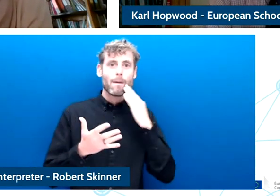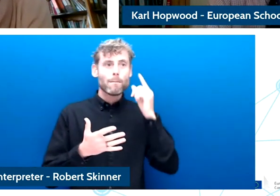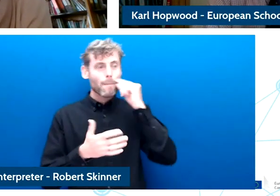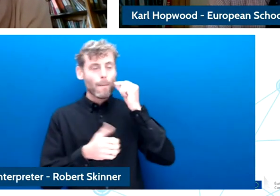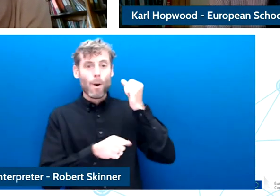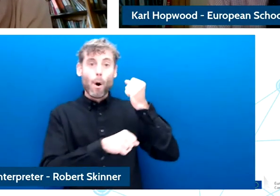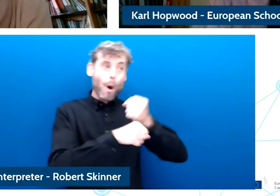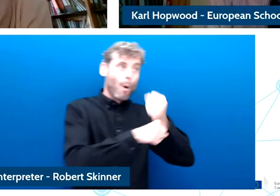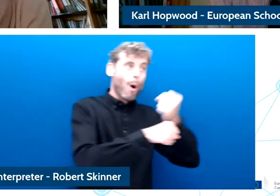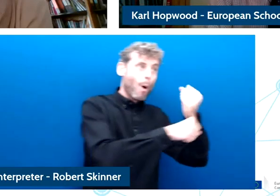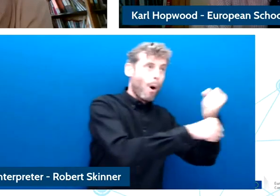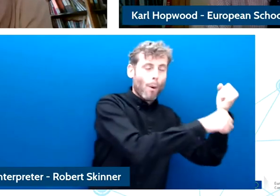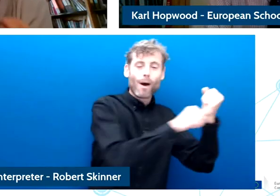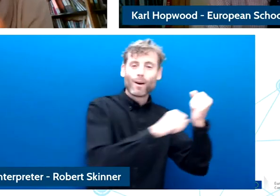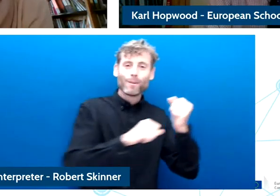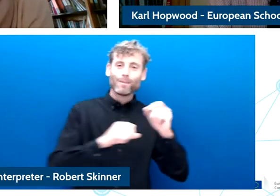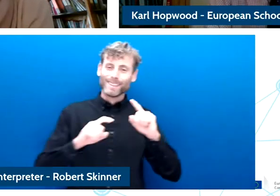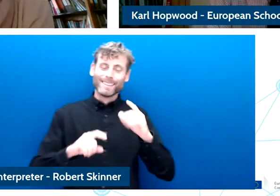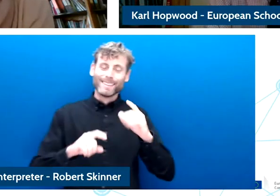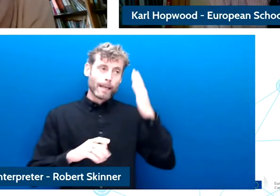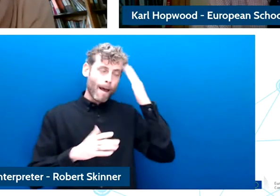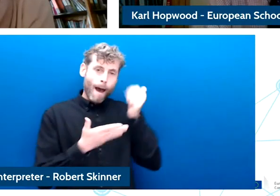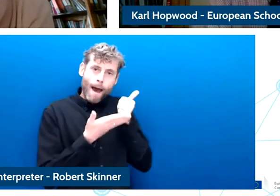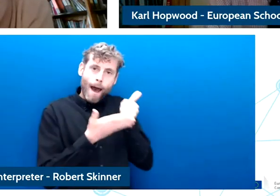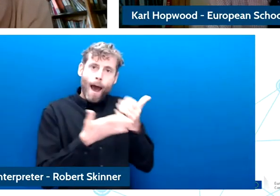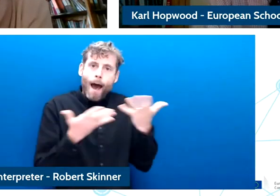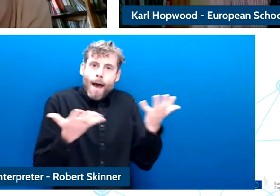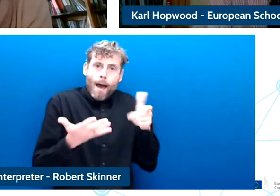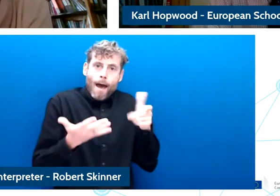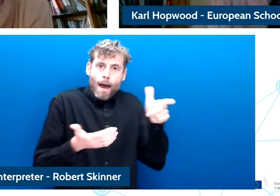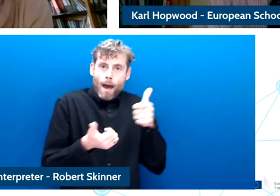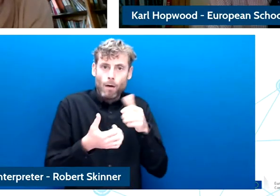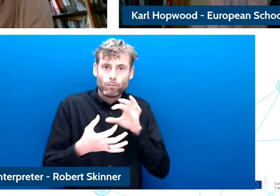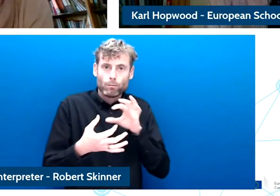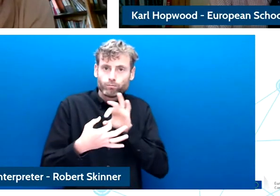I think that is really the best gift one can give to children.